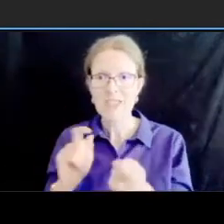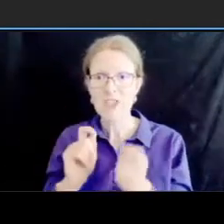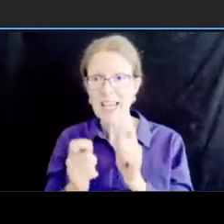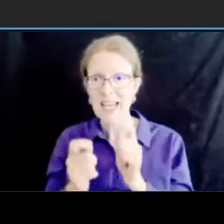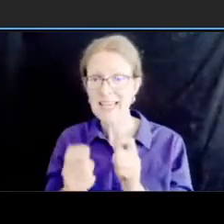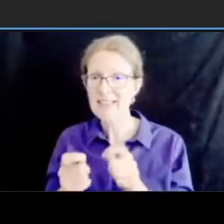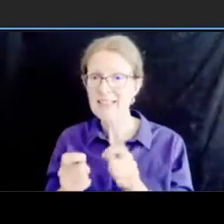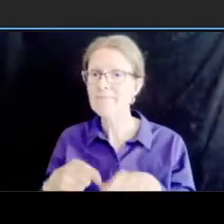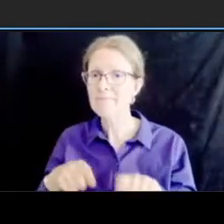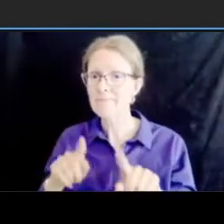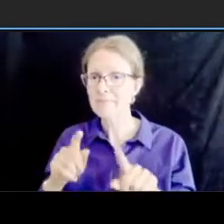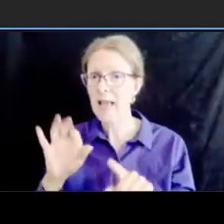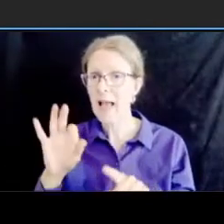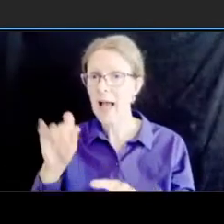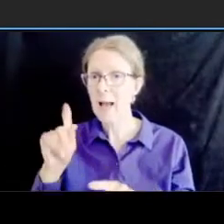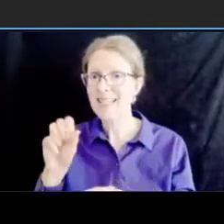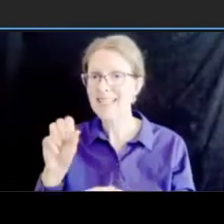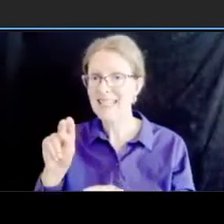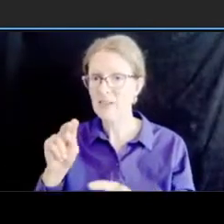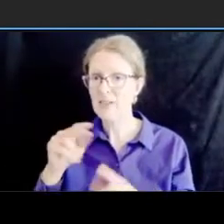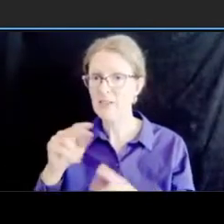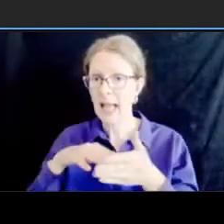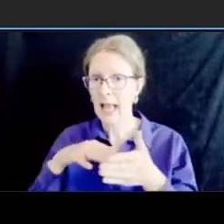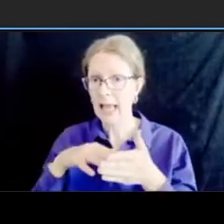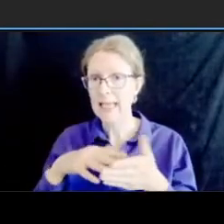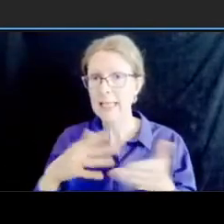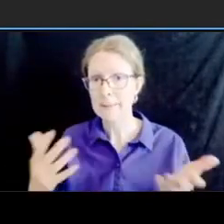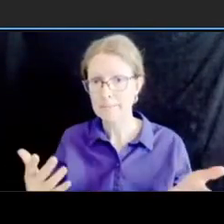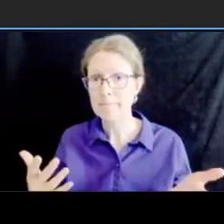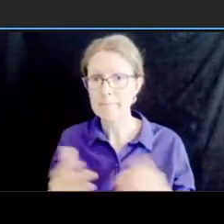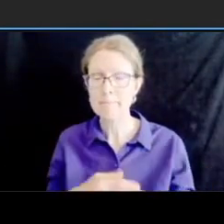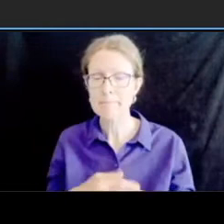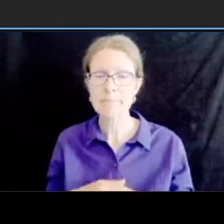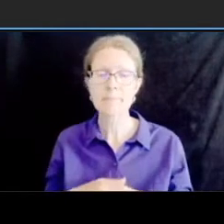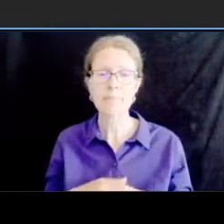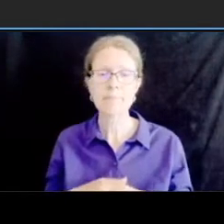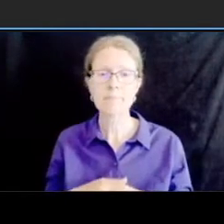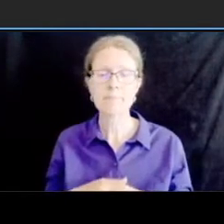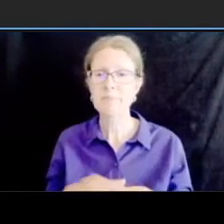the bike lane widths on this segment are four feet wide throughout uh with